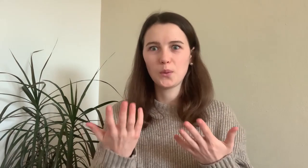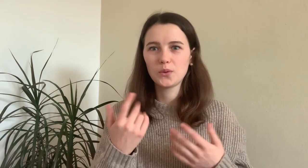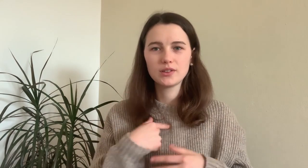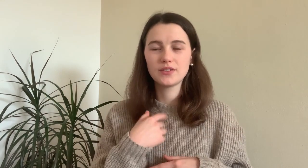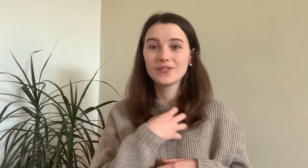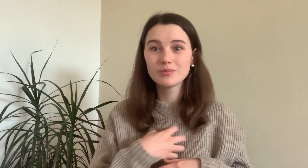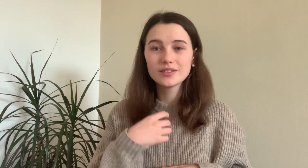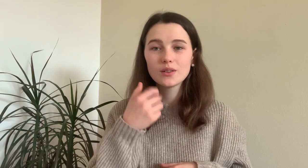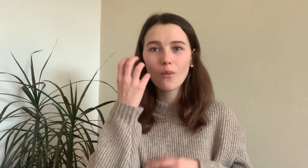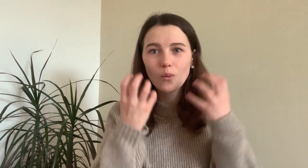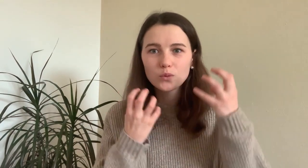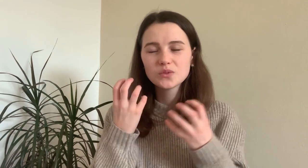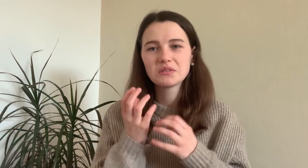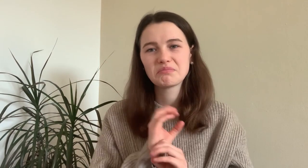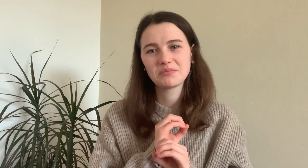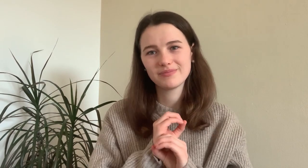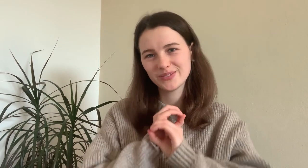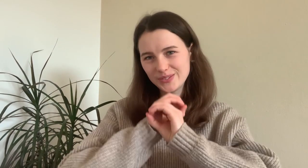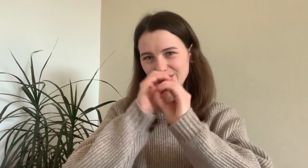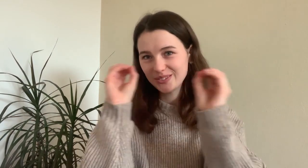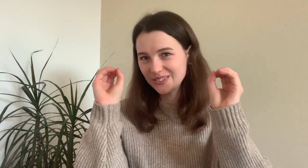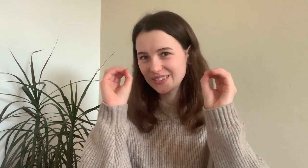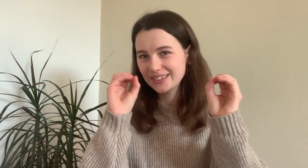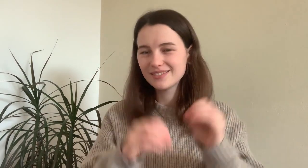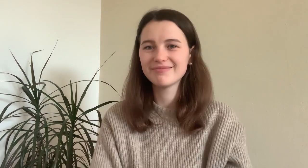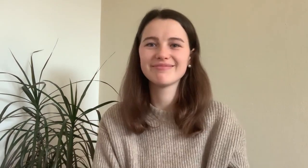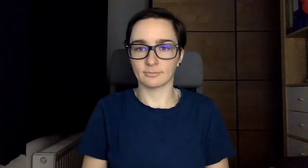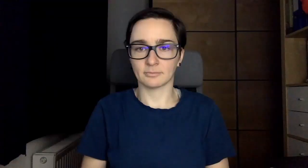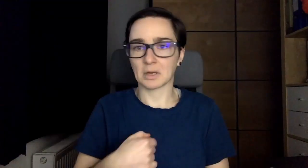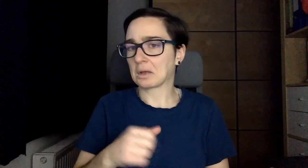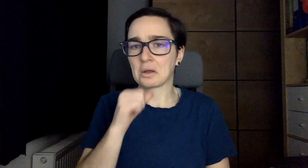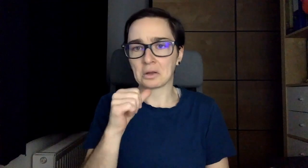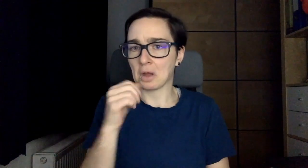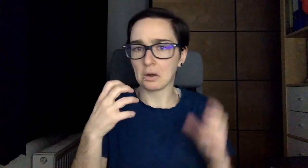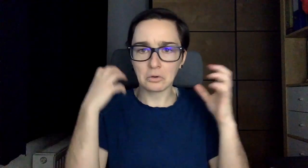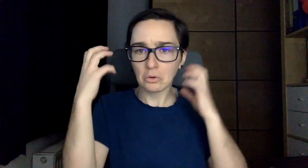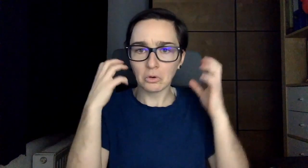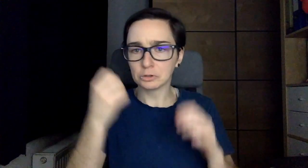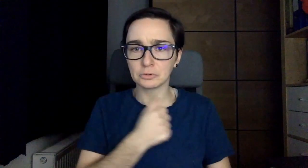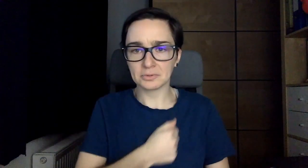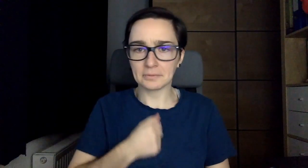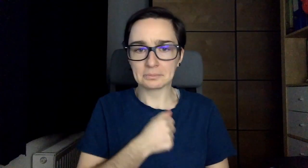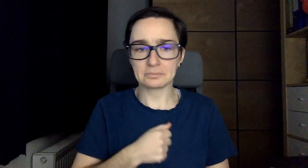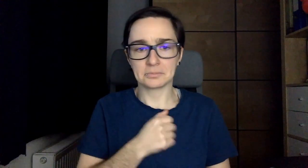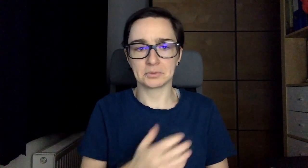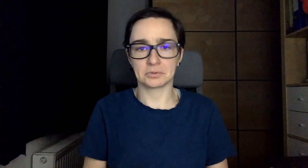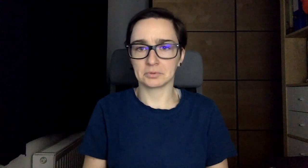So do I miss noises?! NO! I do not miss any noises.